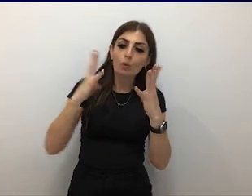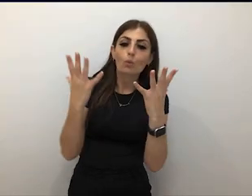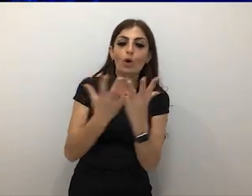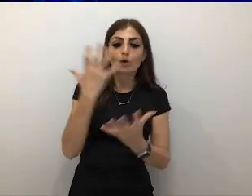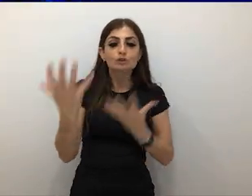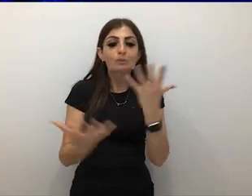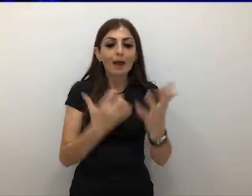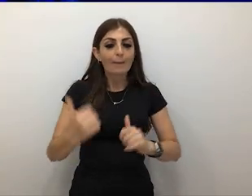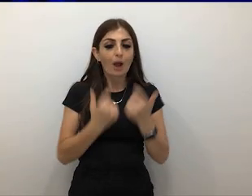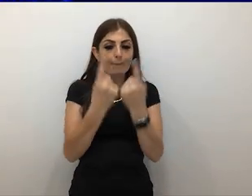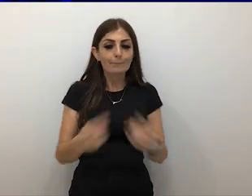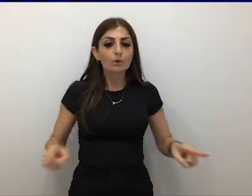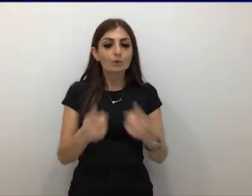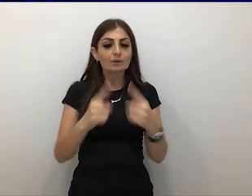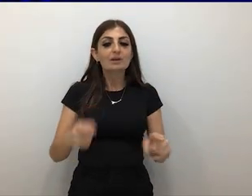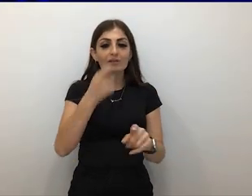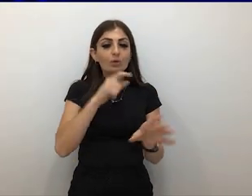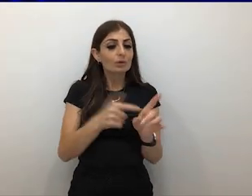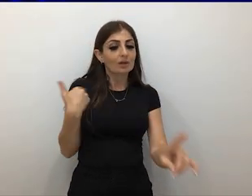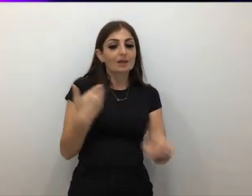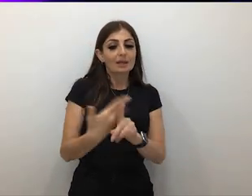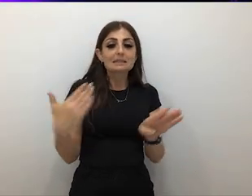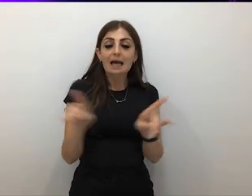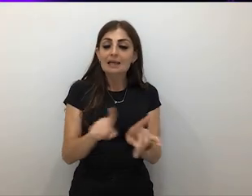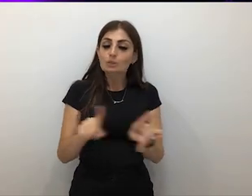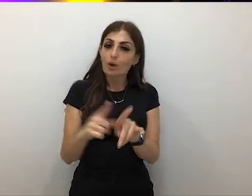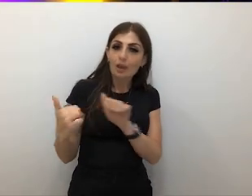But in the last few years, I've been working also with collaborators